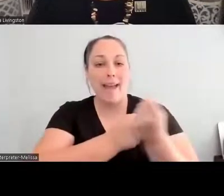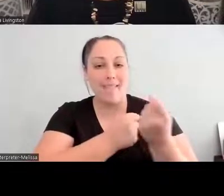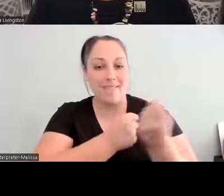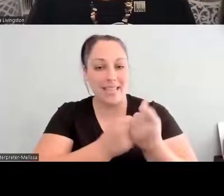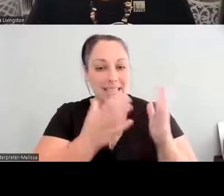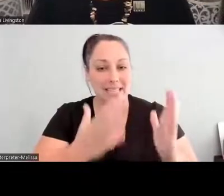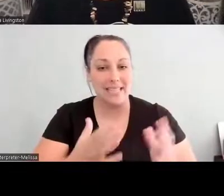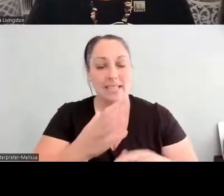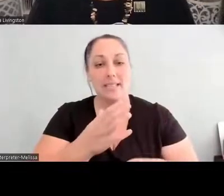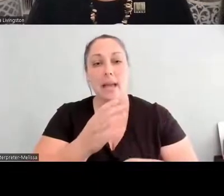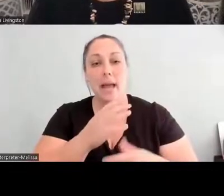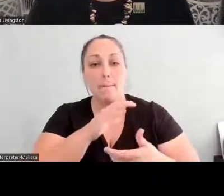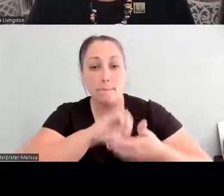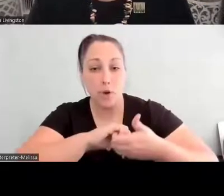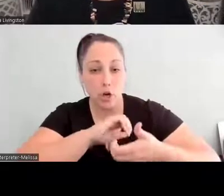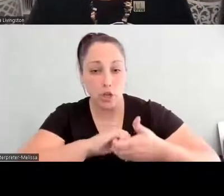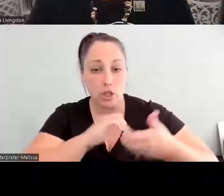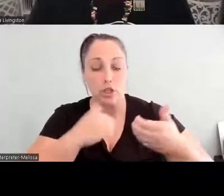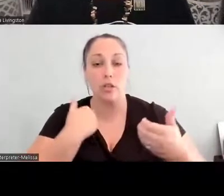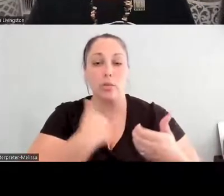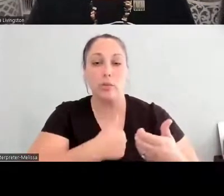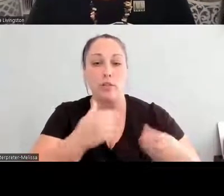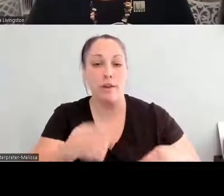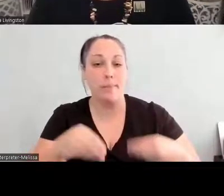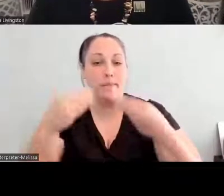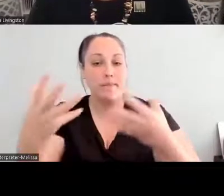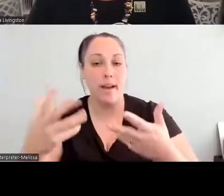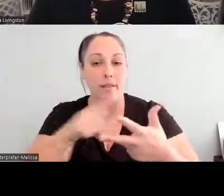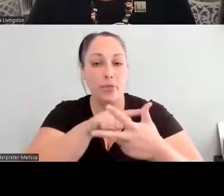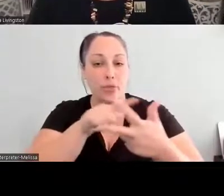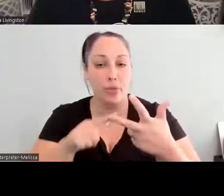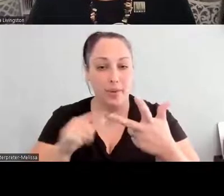healthier, a tool that they could use in the kitchen, and